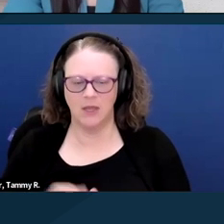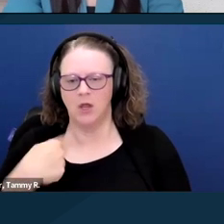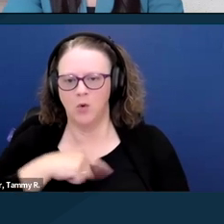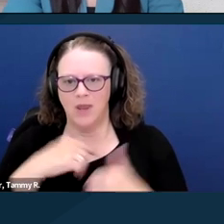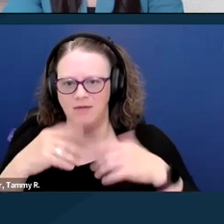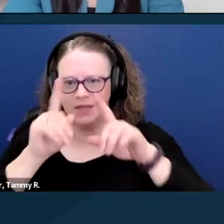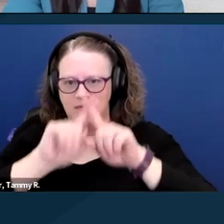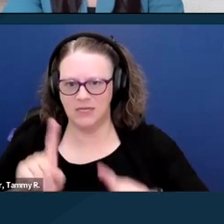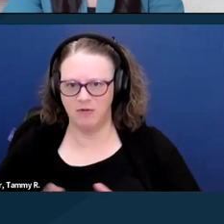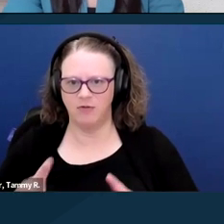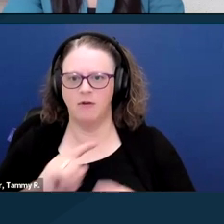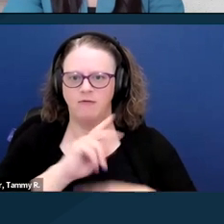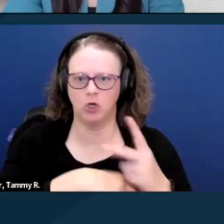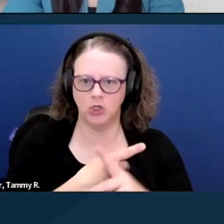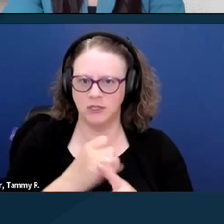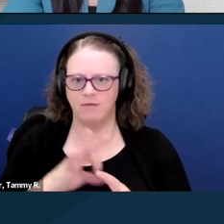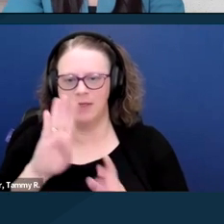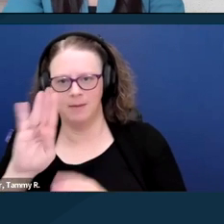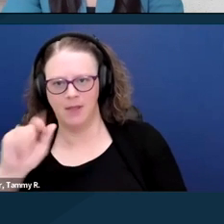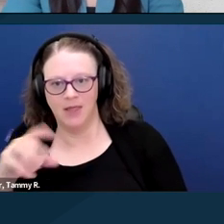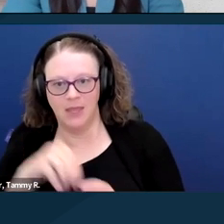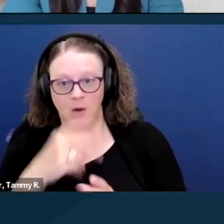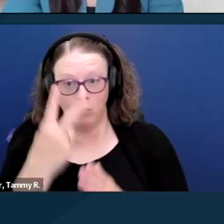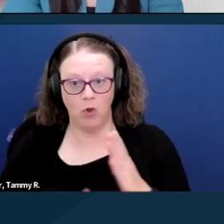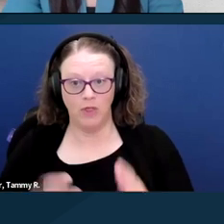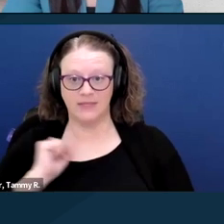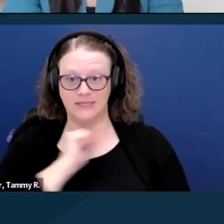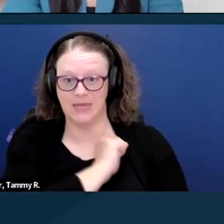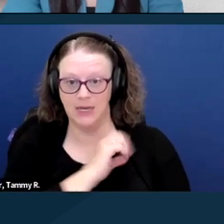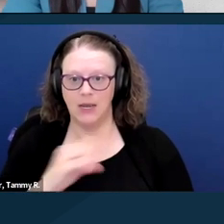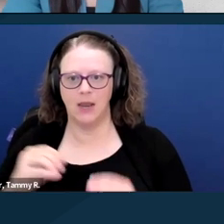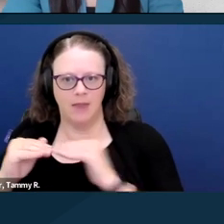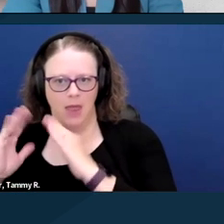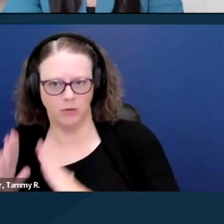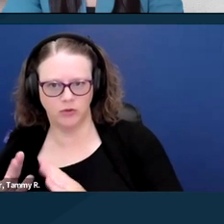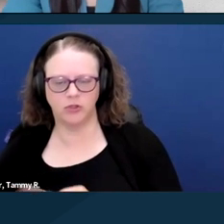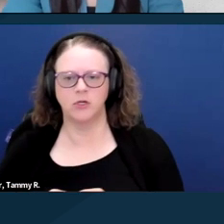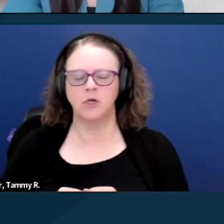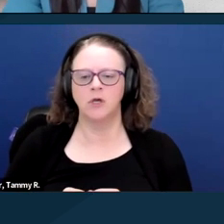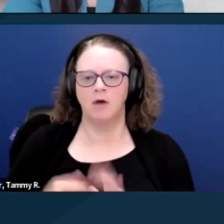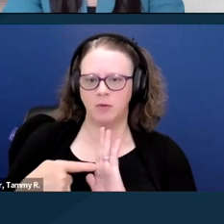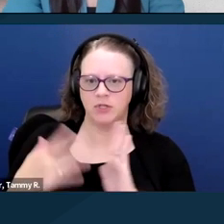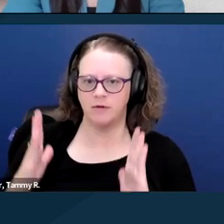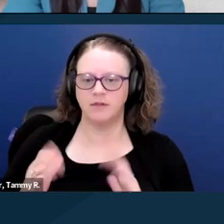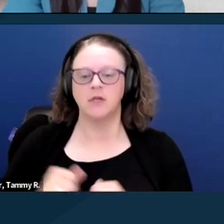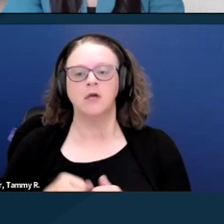in both the House and the Senate. And this bill addresses just one